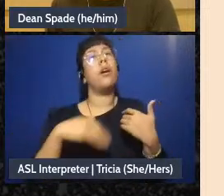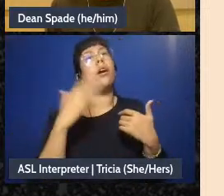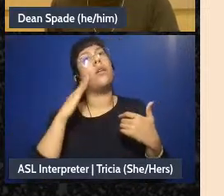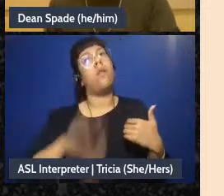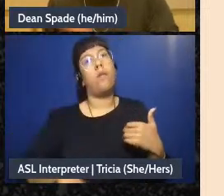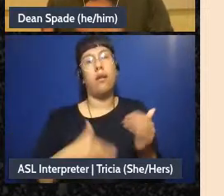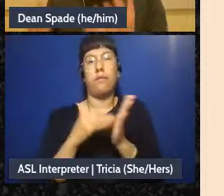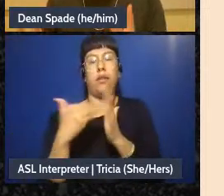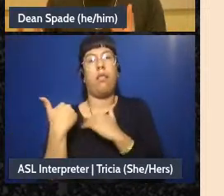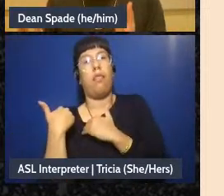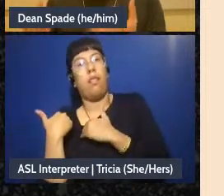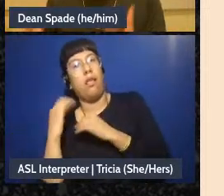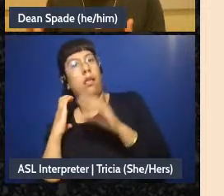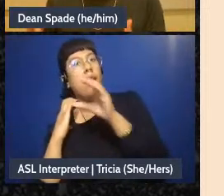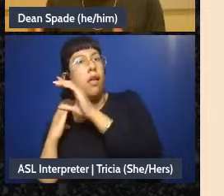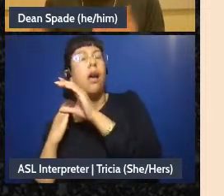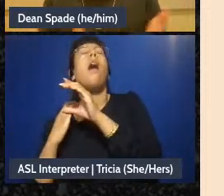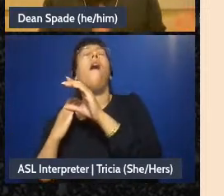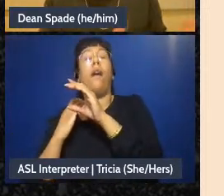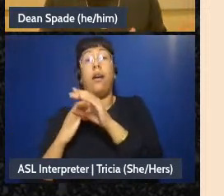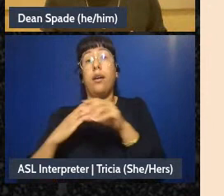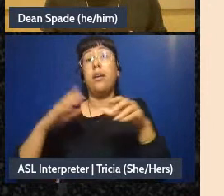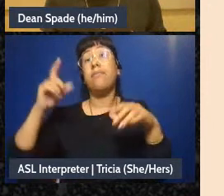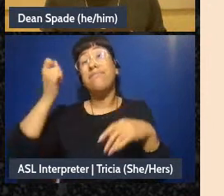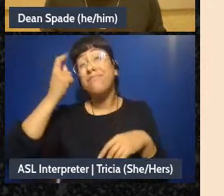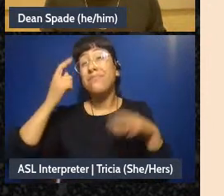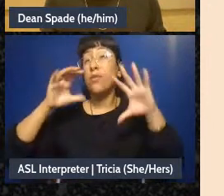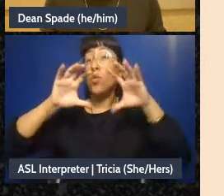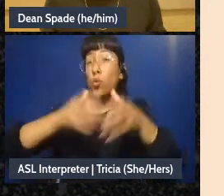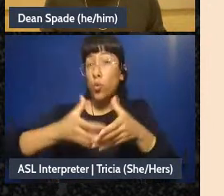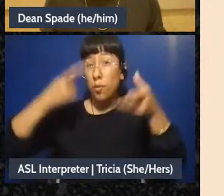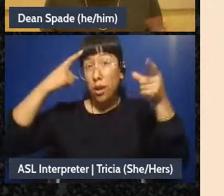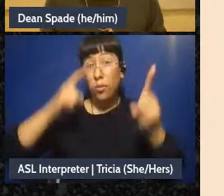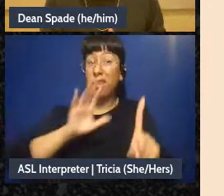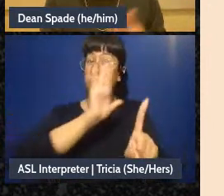and so it means the group agreed “this was the work plan for this person, this is what